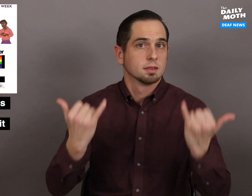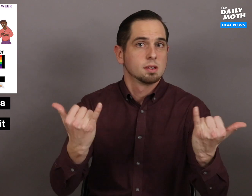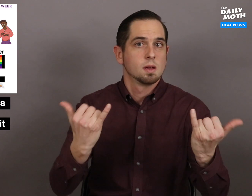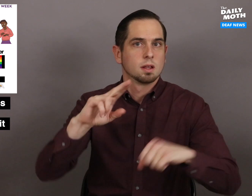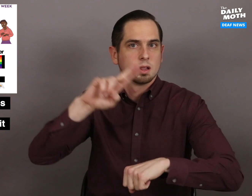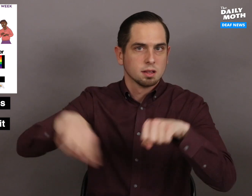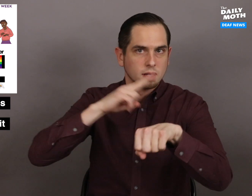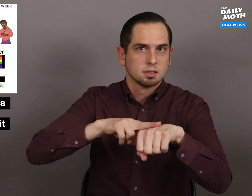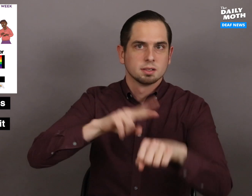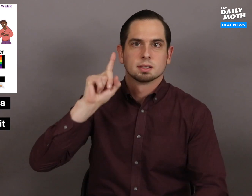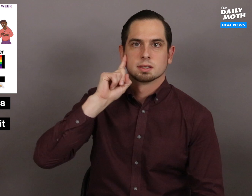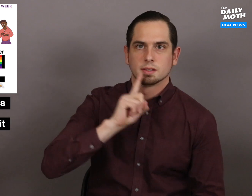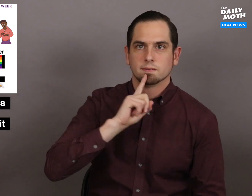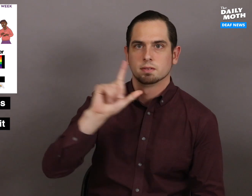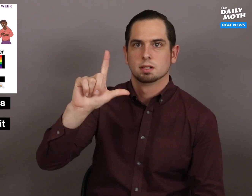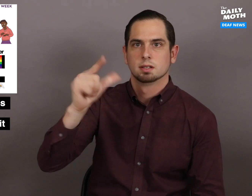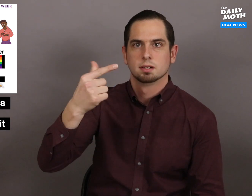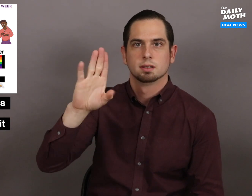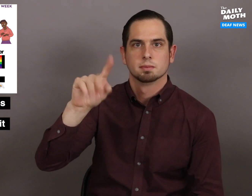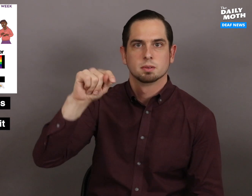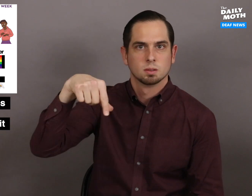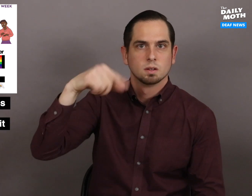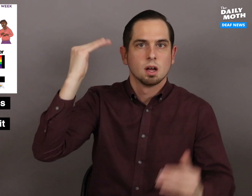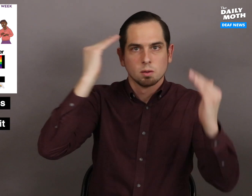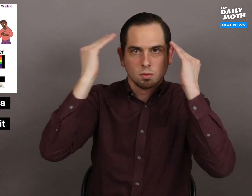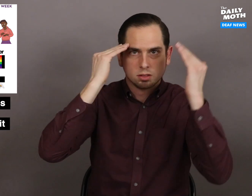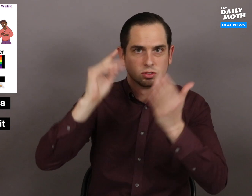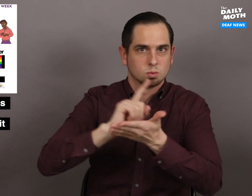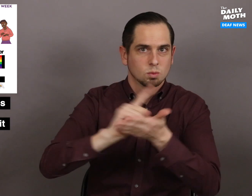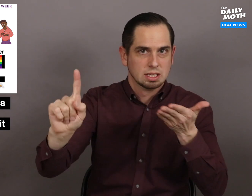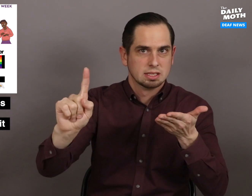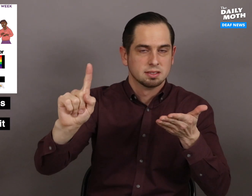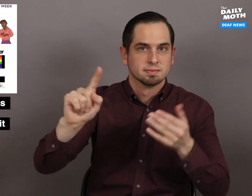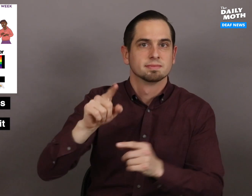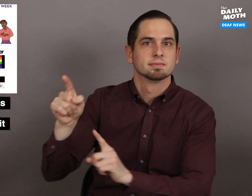It is now the National Deaf LGBTQ Awareness Week.